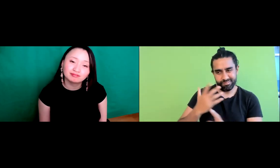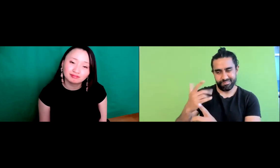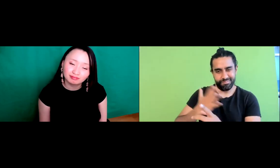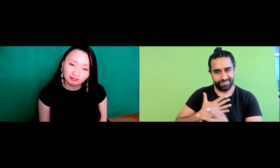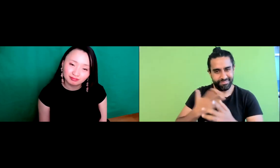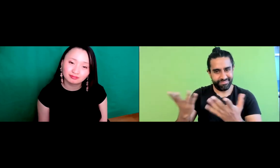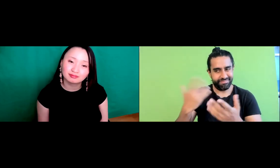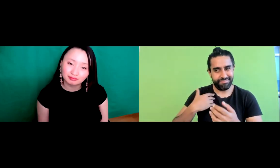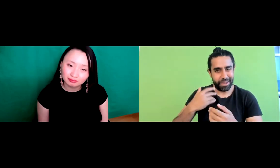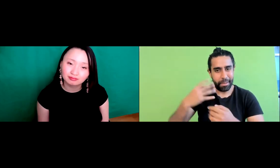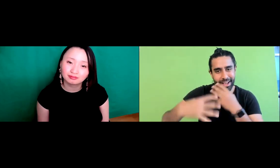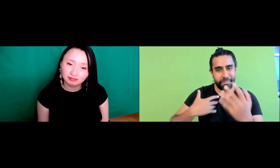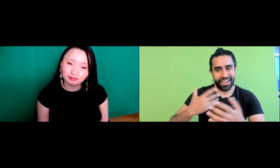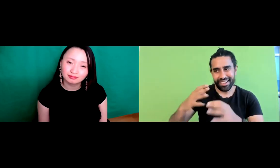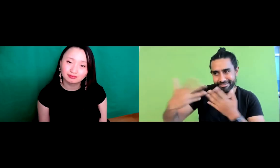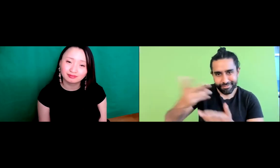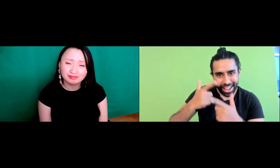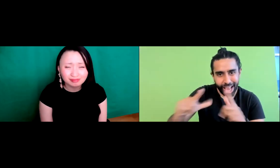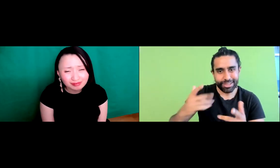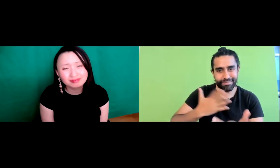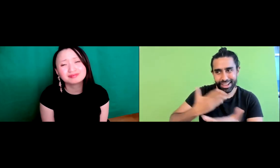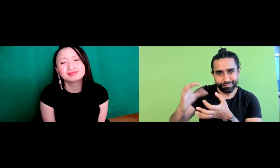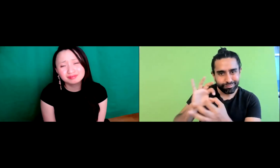what they're saying because of their accent, and it's hard not to be offended